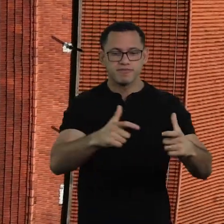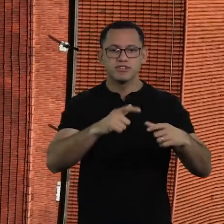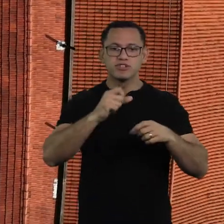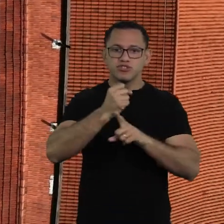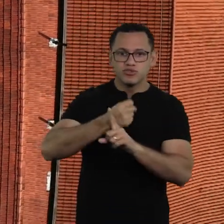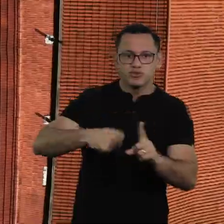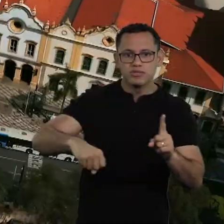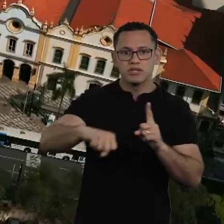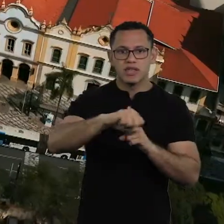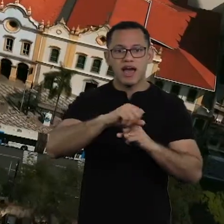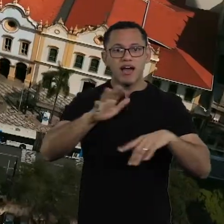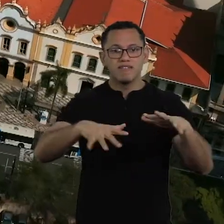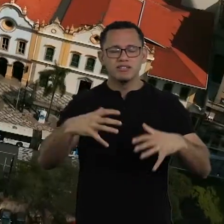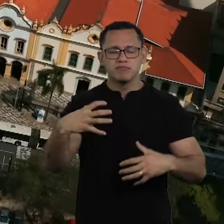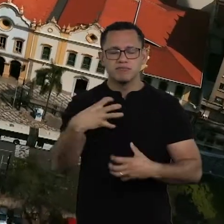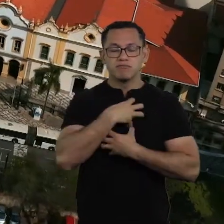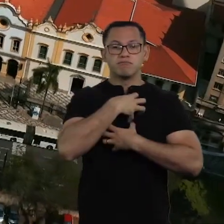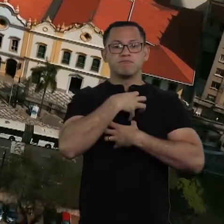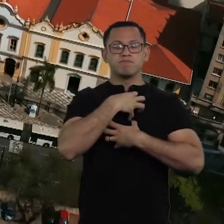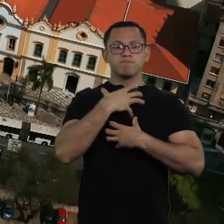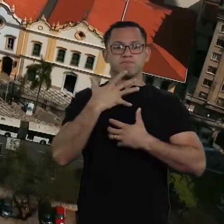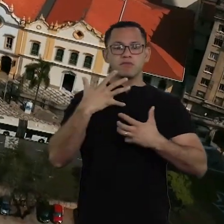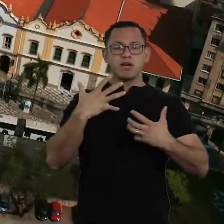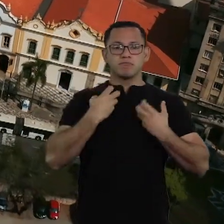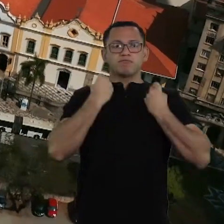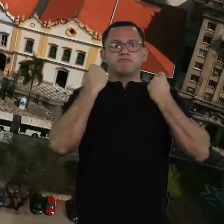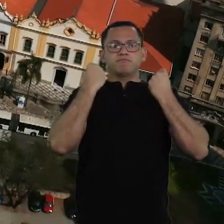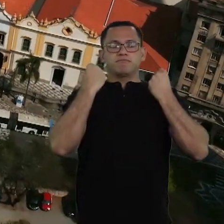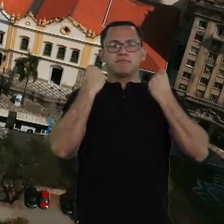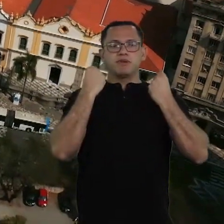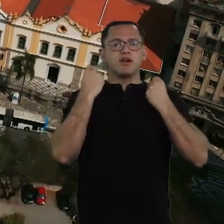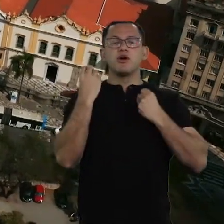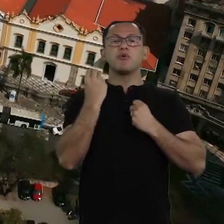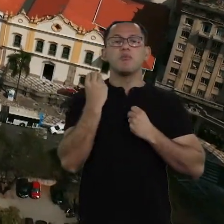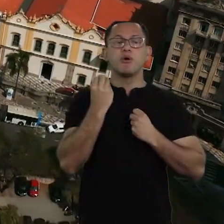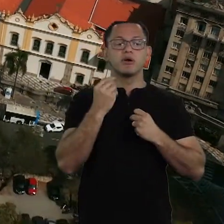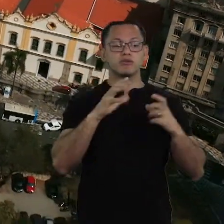when a meaningful part of our group